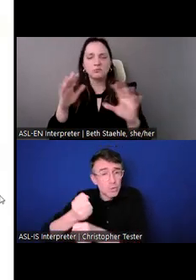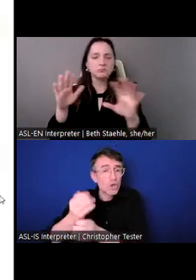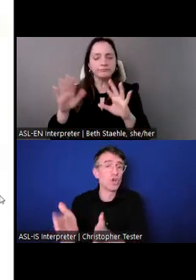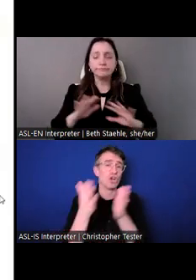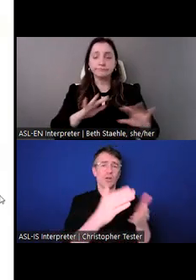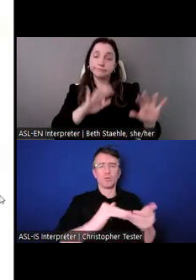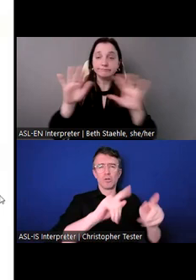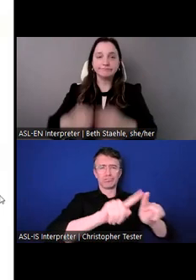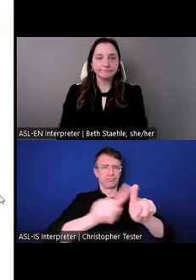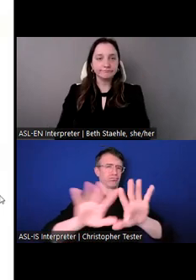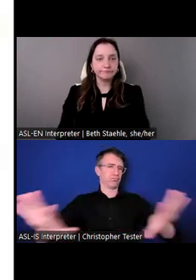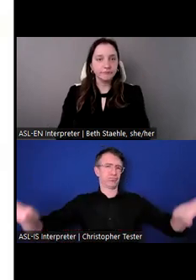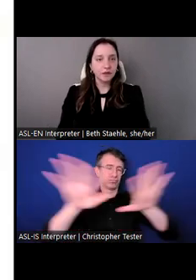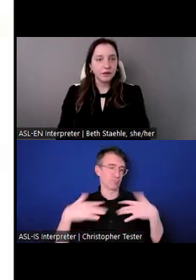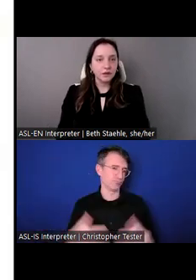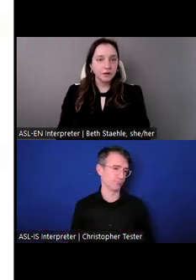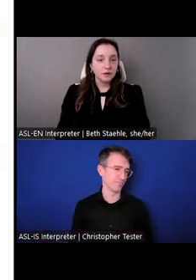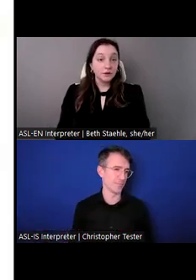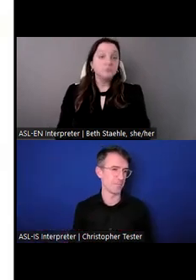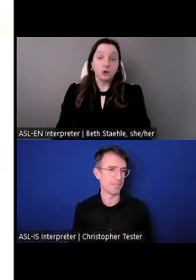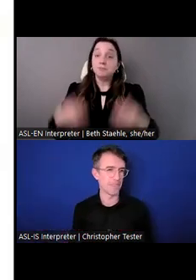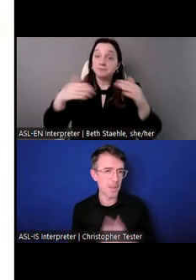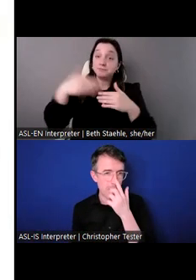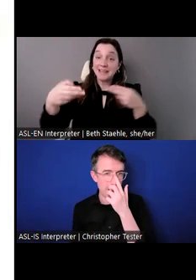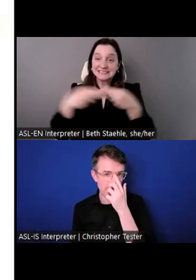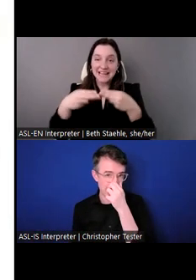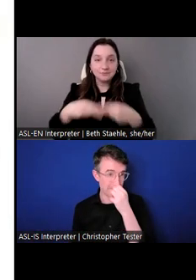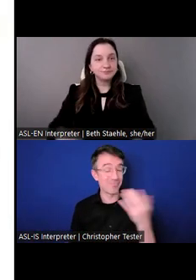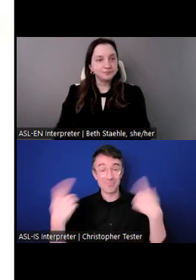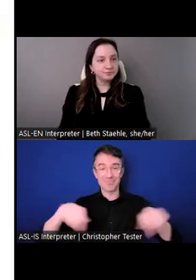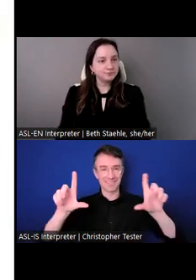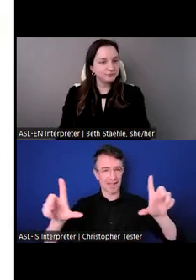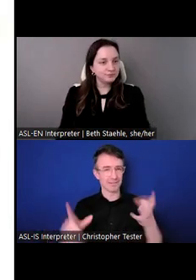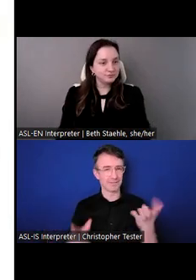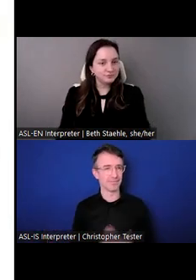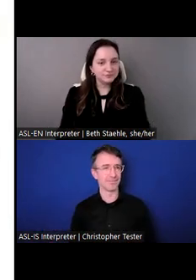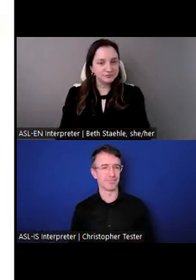Let's go to the next slide.